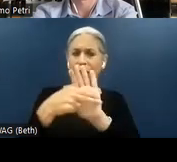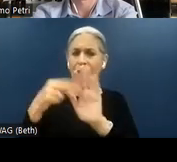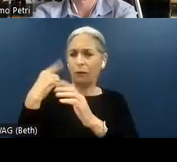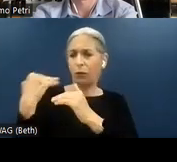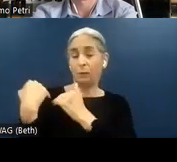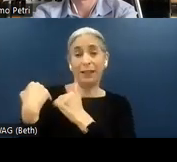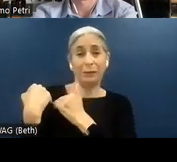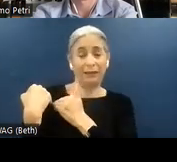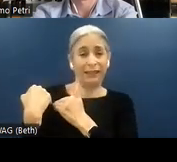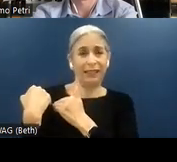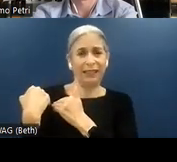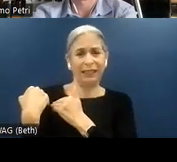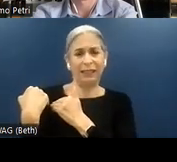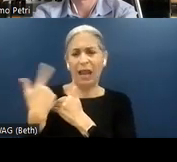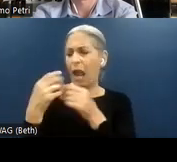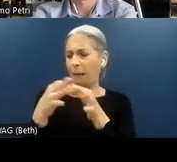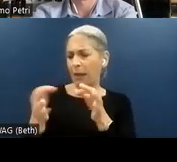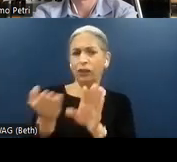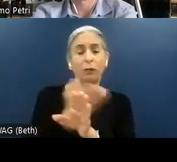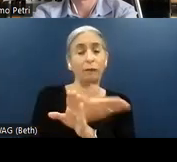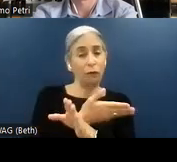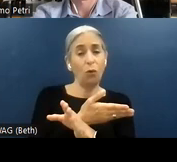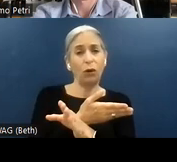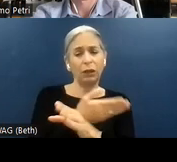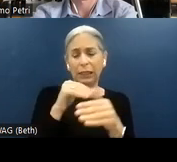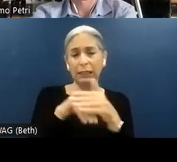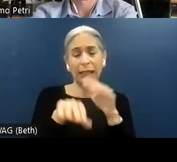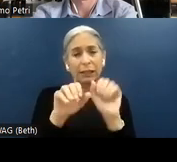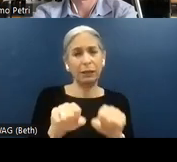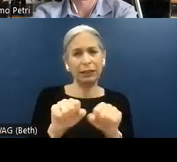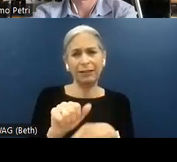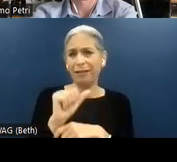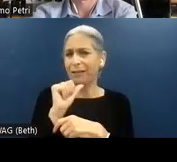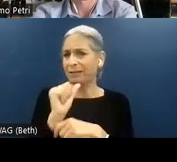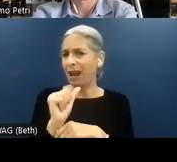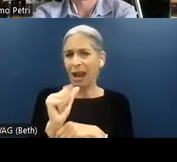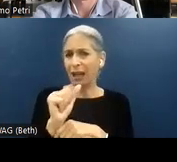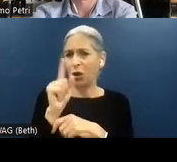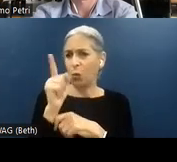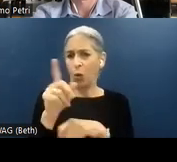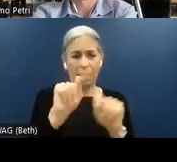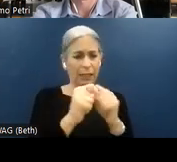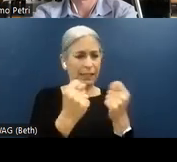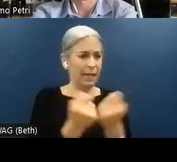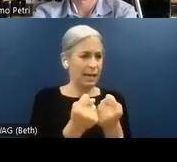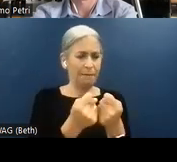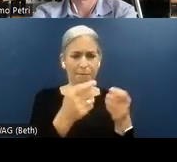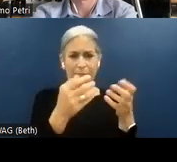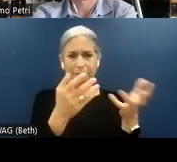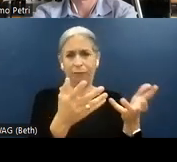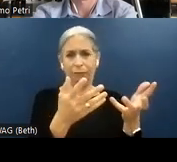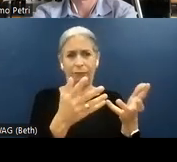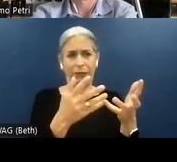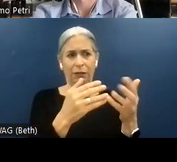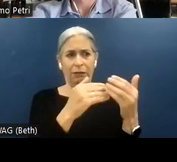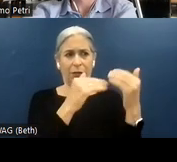I mentioned before accessibility is not a one team focus. There are many departments